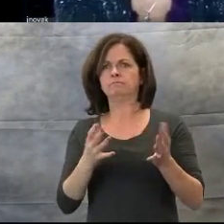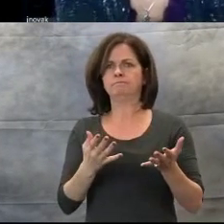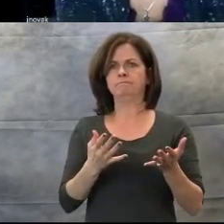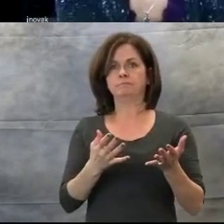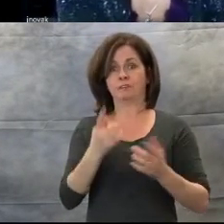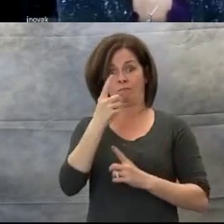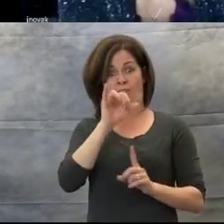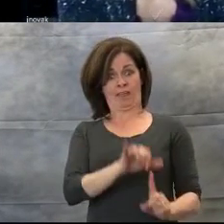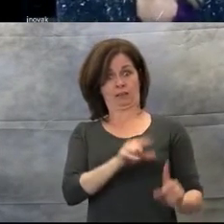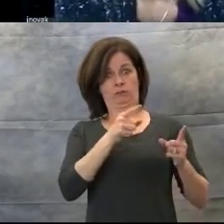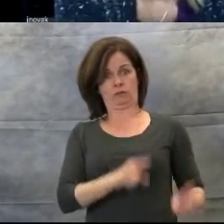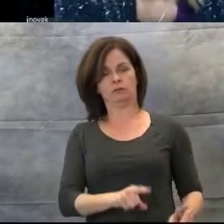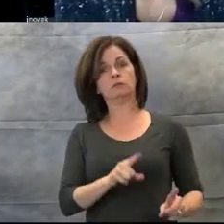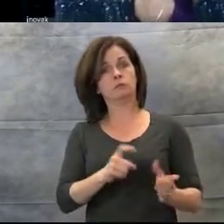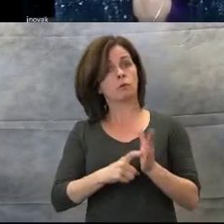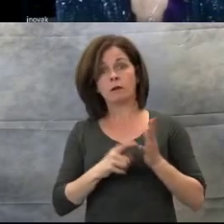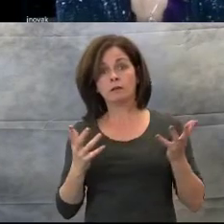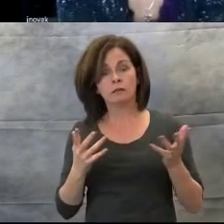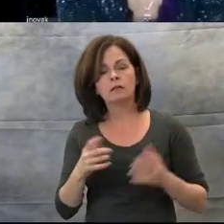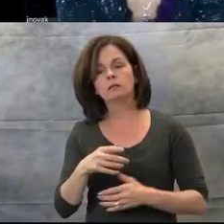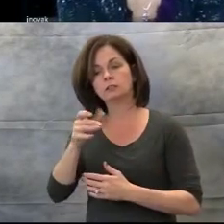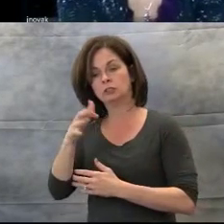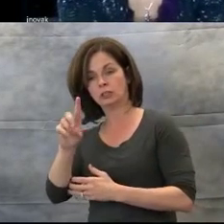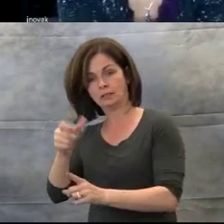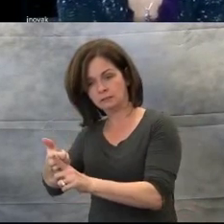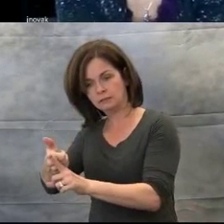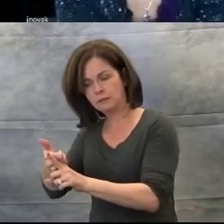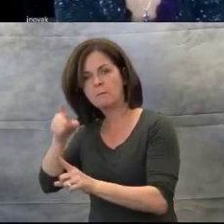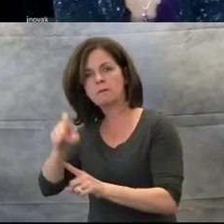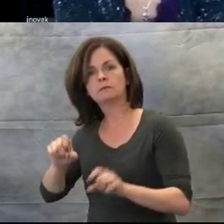a child must be able to generalize a concept learned.